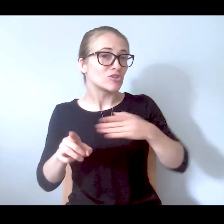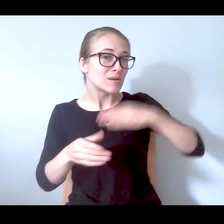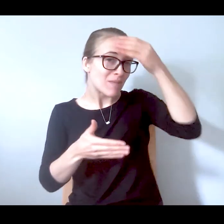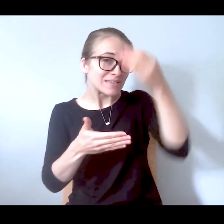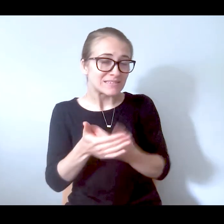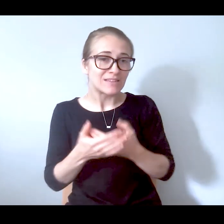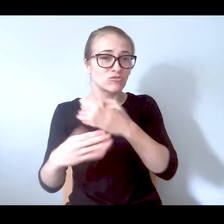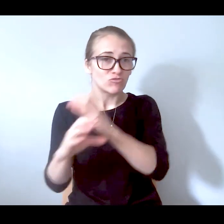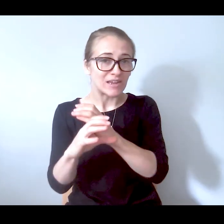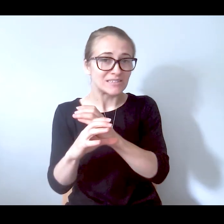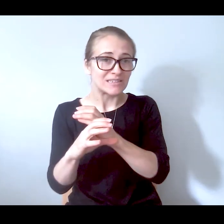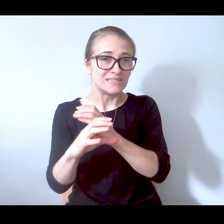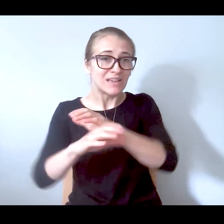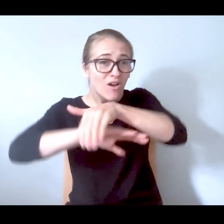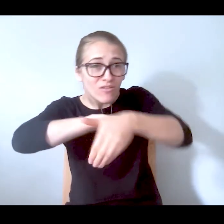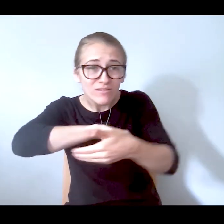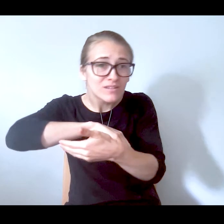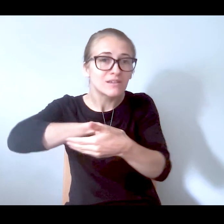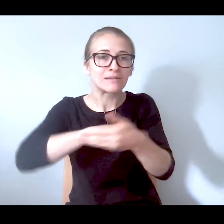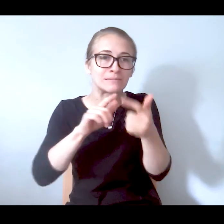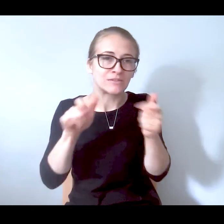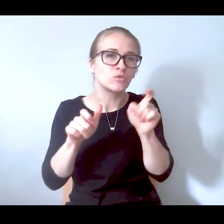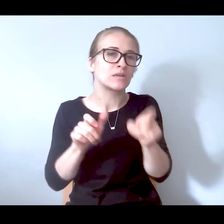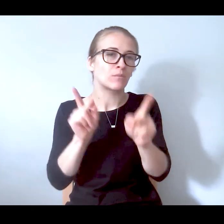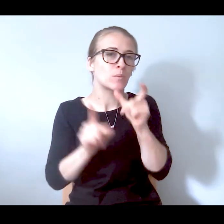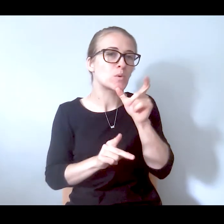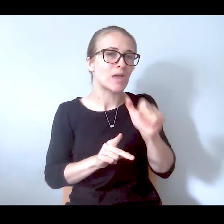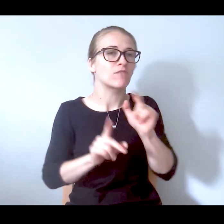hours and I think we need people to respond that can help them.